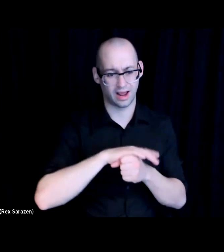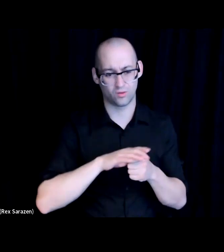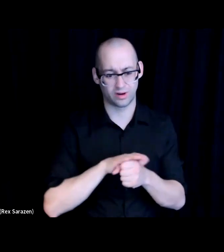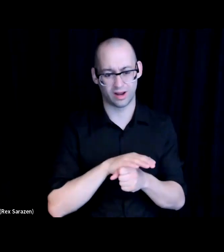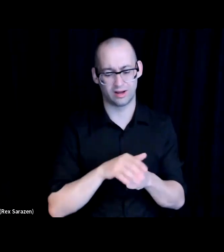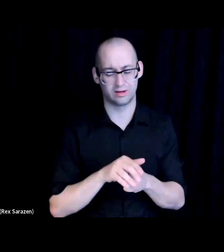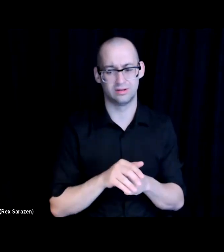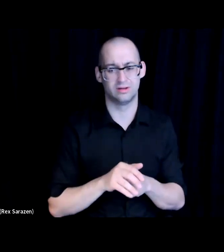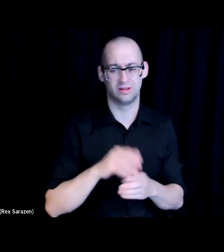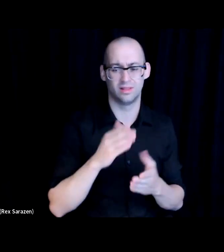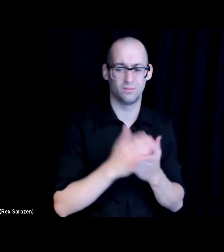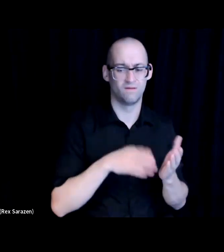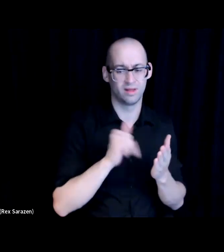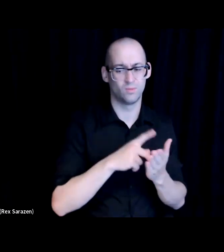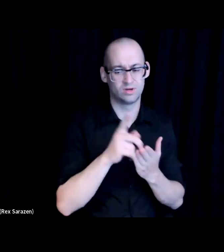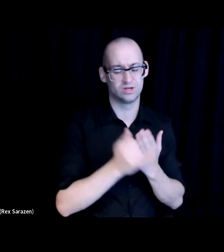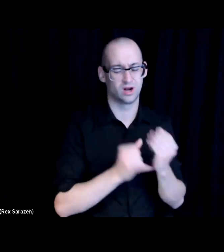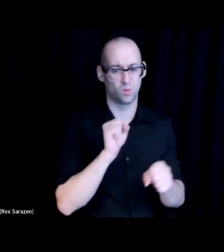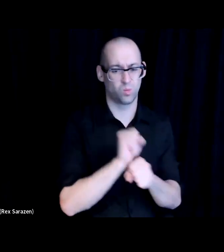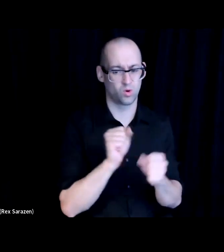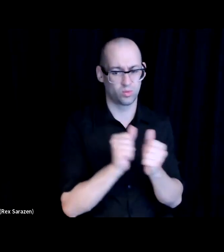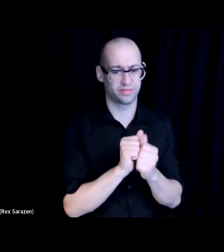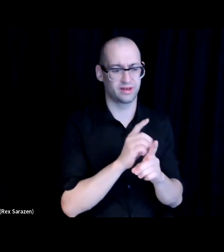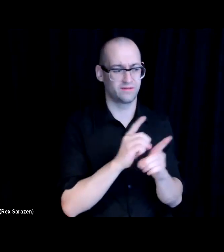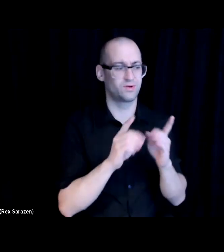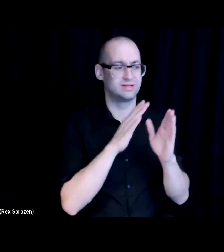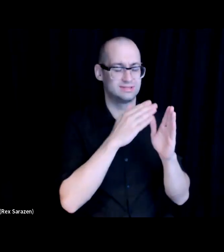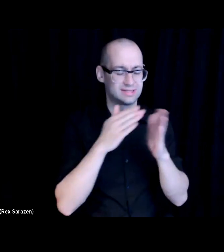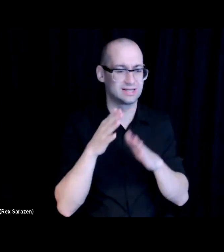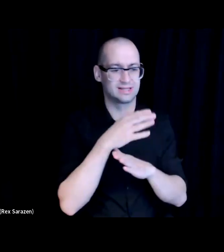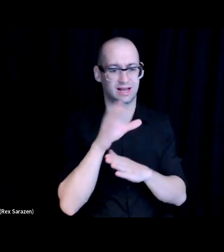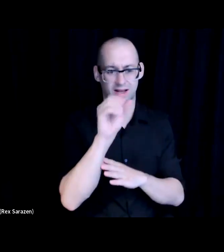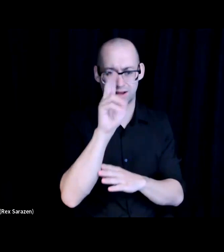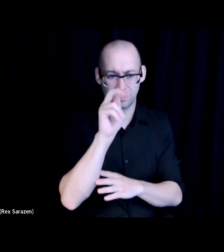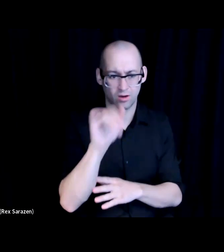We work with different local cities and counties to incentivize broadband adoption.